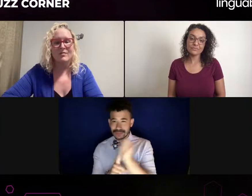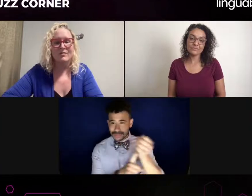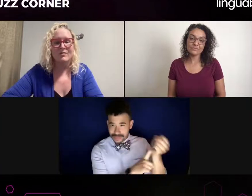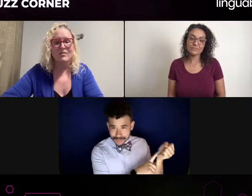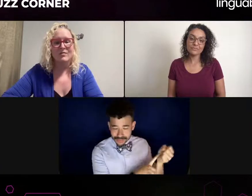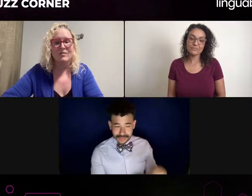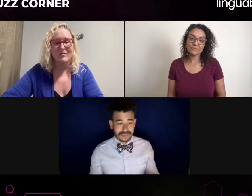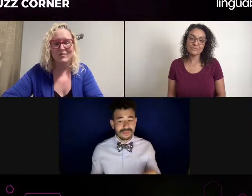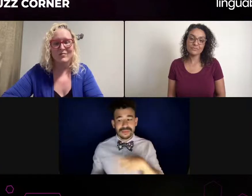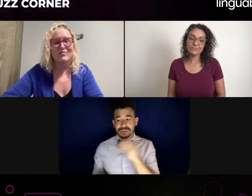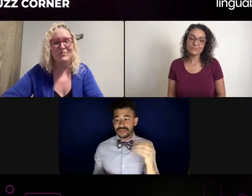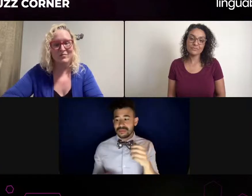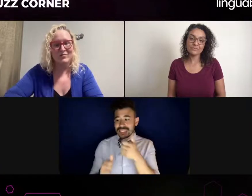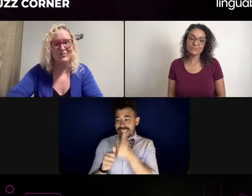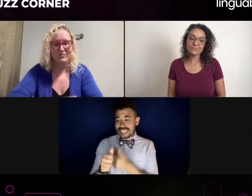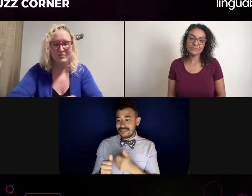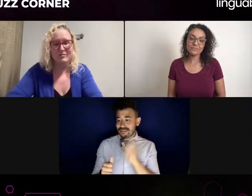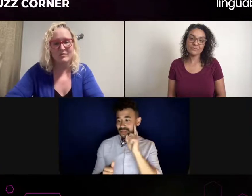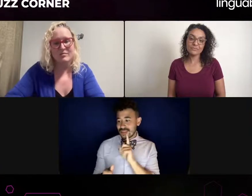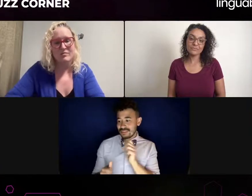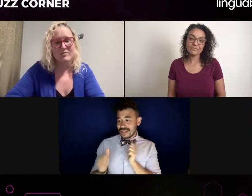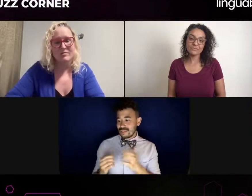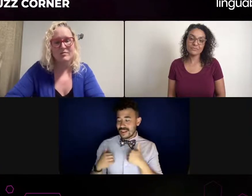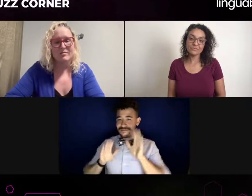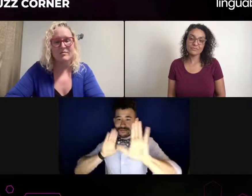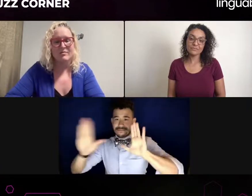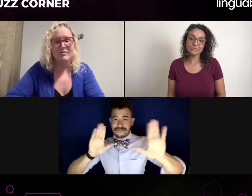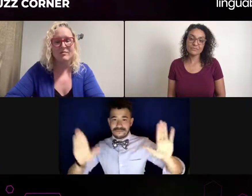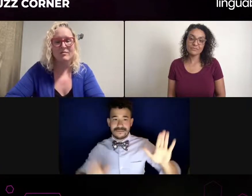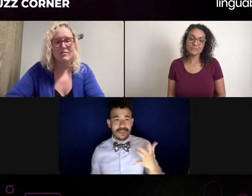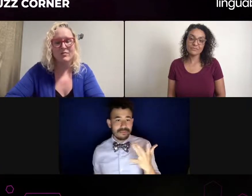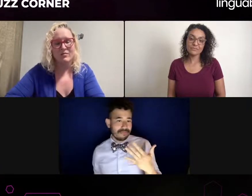bounce off of you instead going against you?